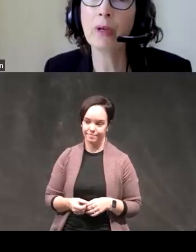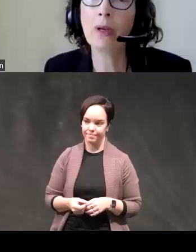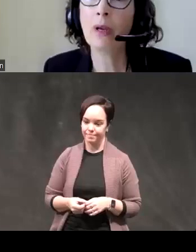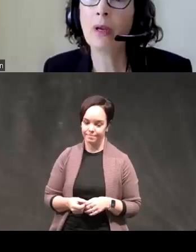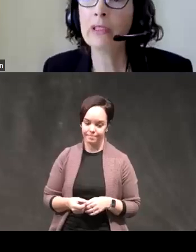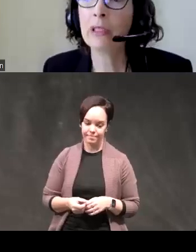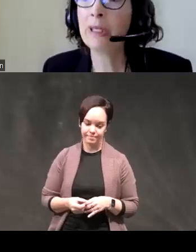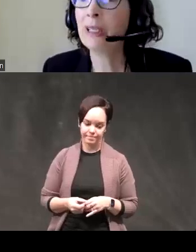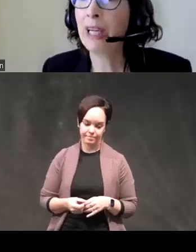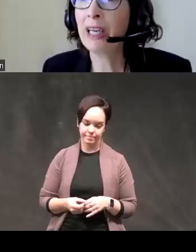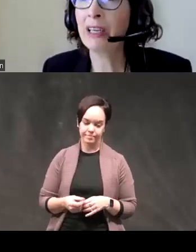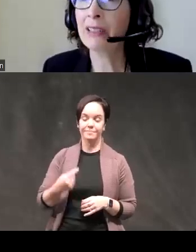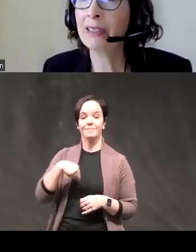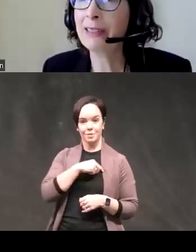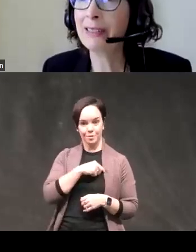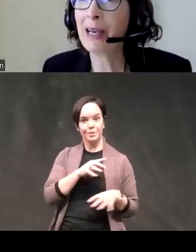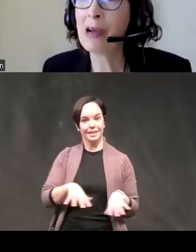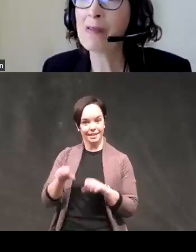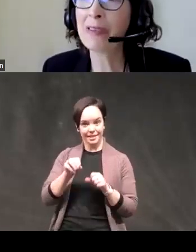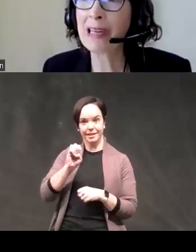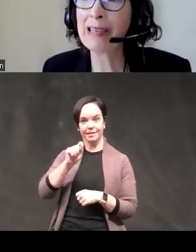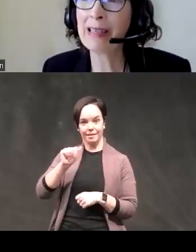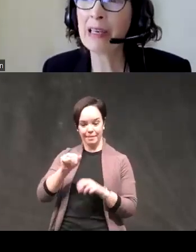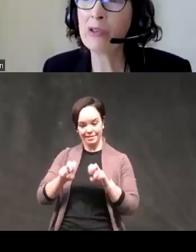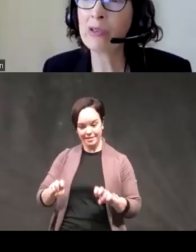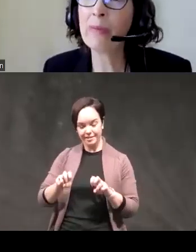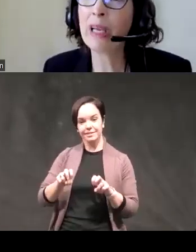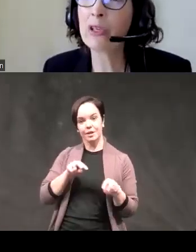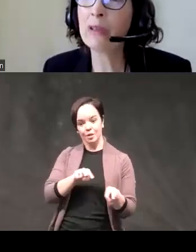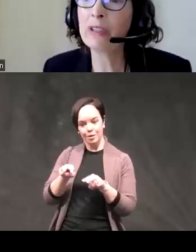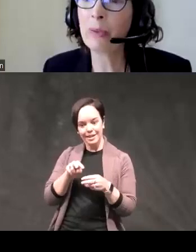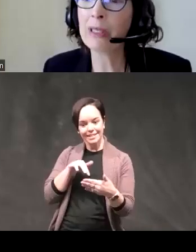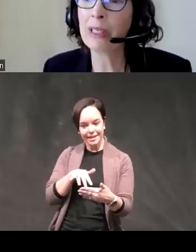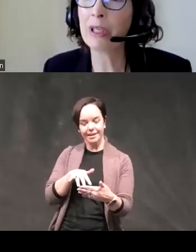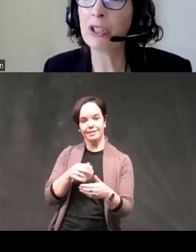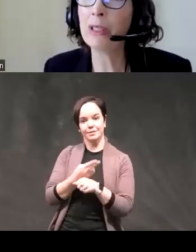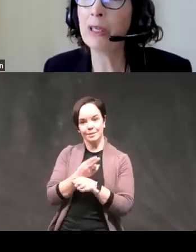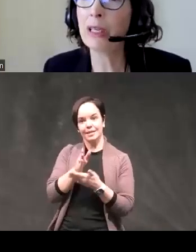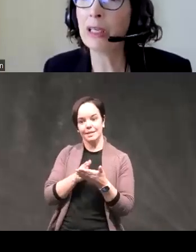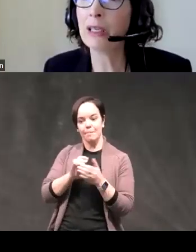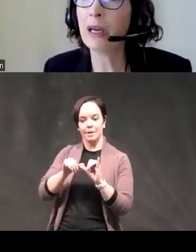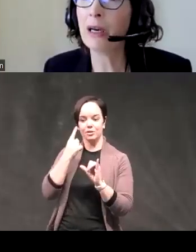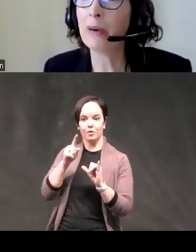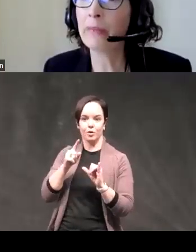so we did a meta-analysis of studies that had used some measure of response inhibition in um